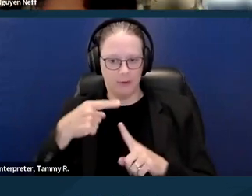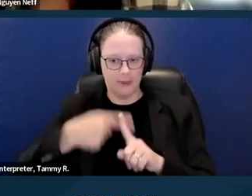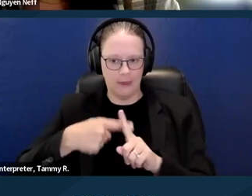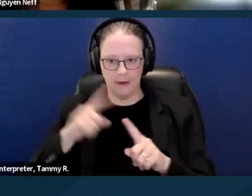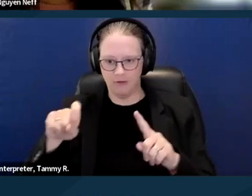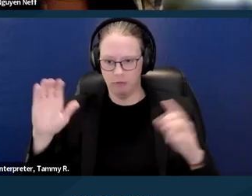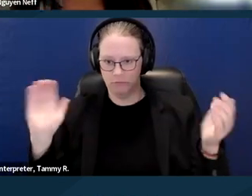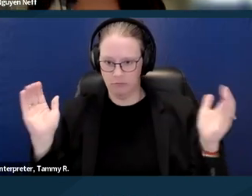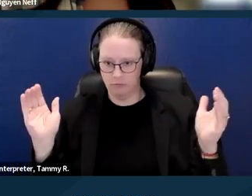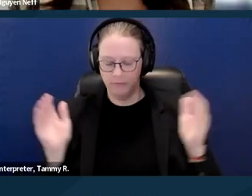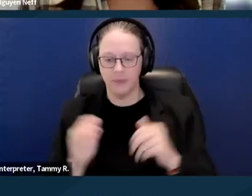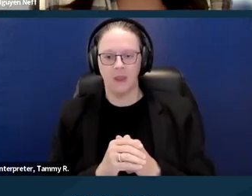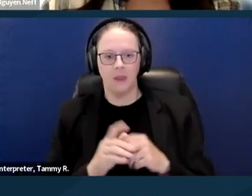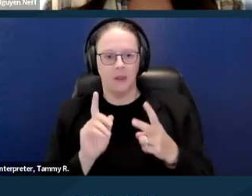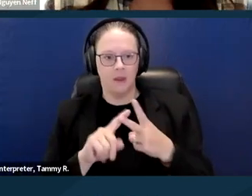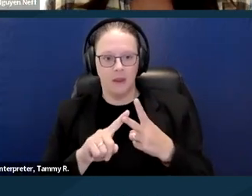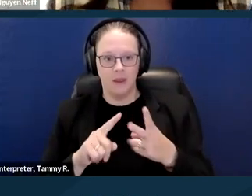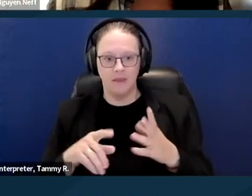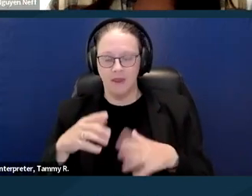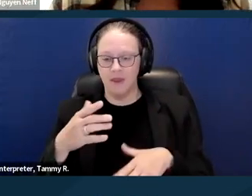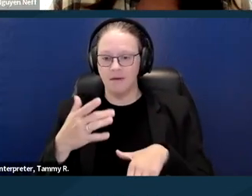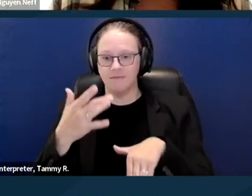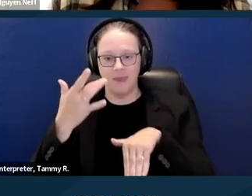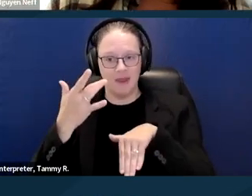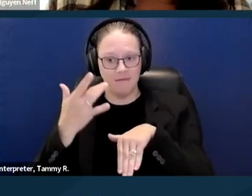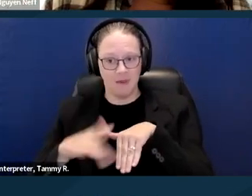The availability of equally effective, less expensive alternatives.